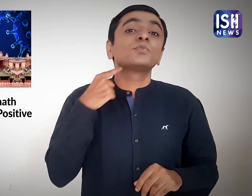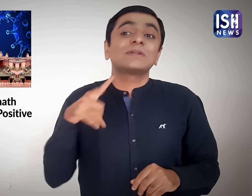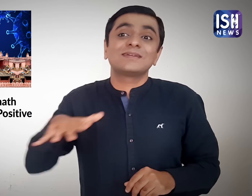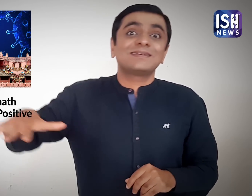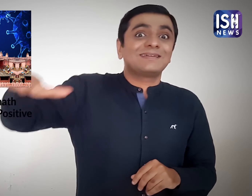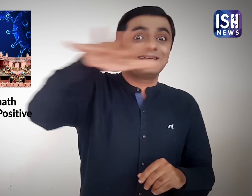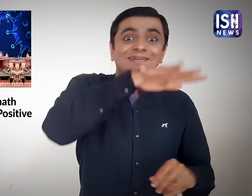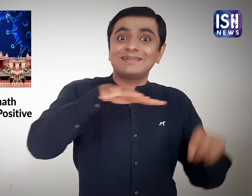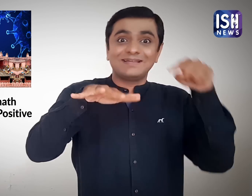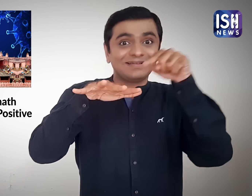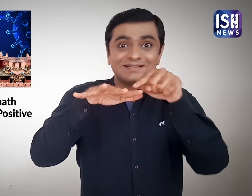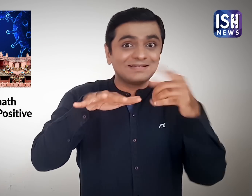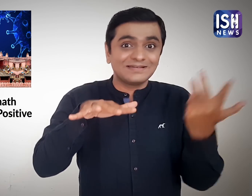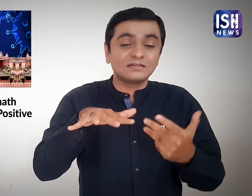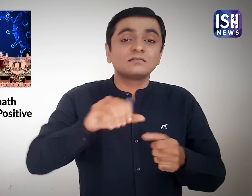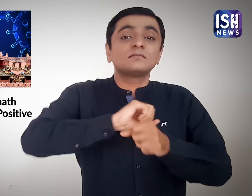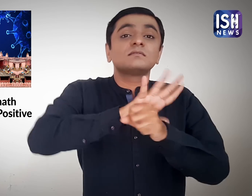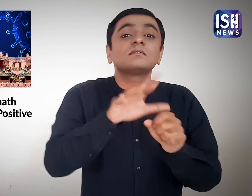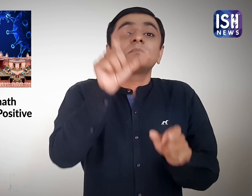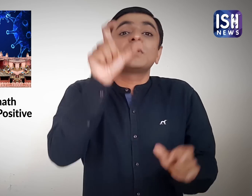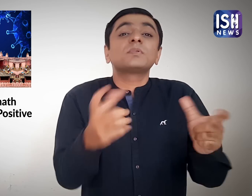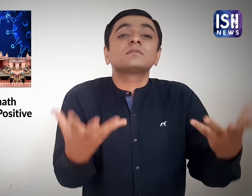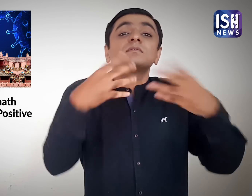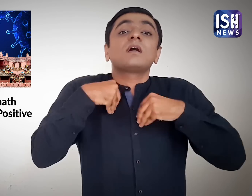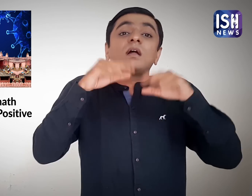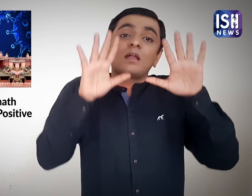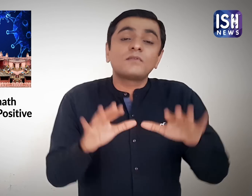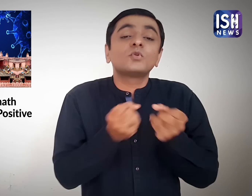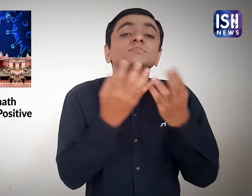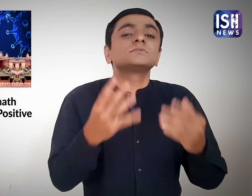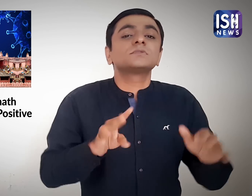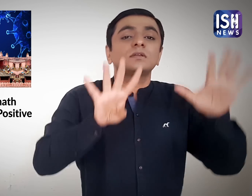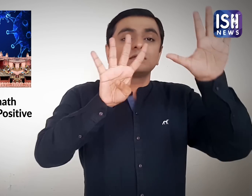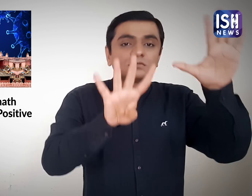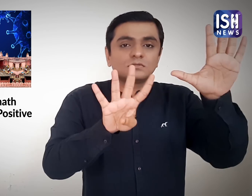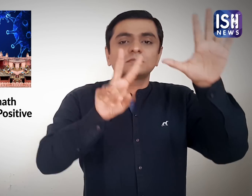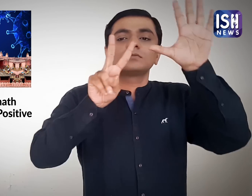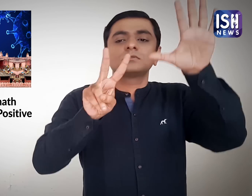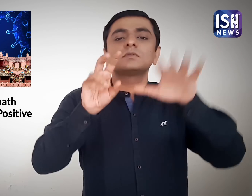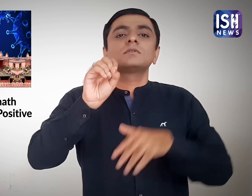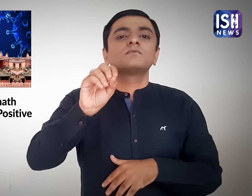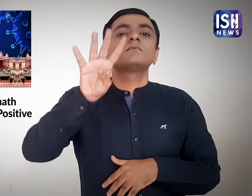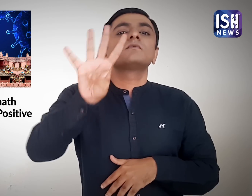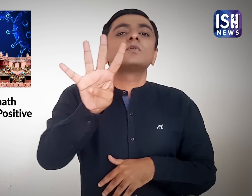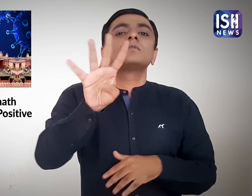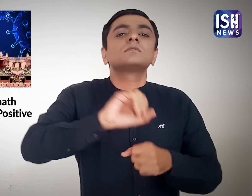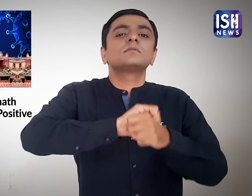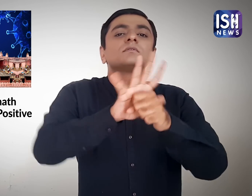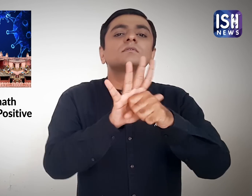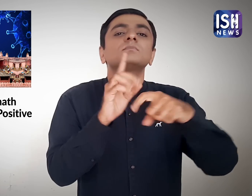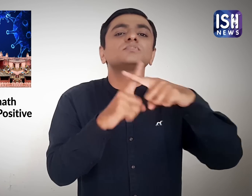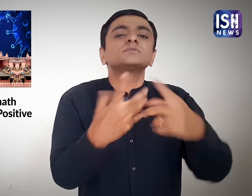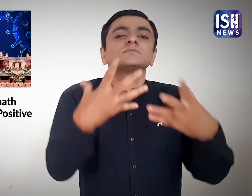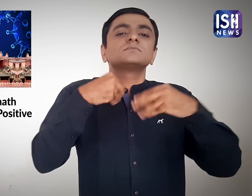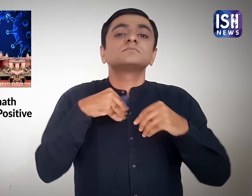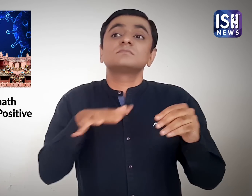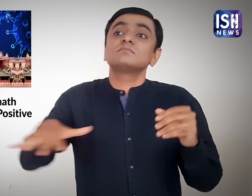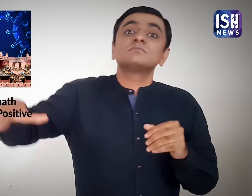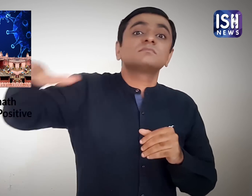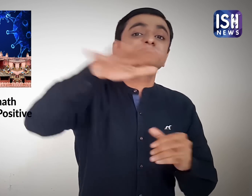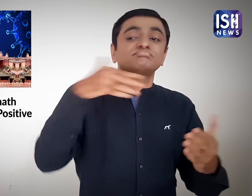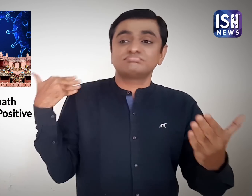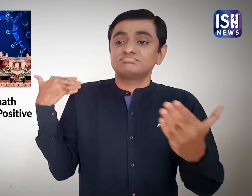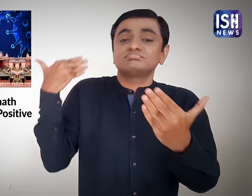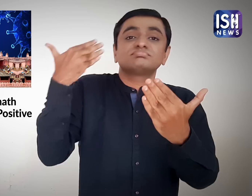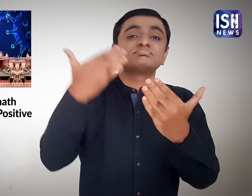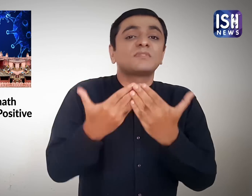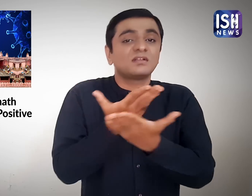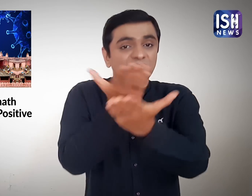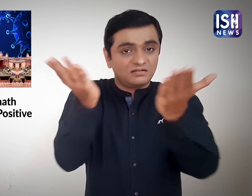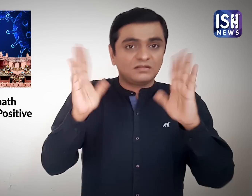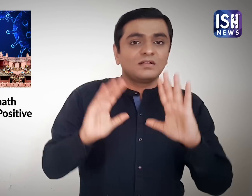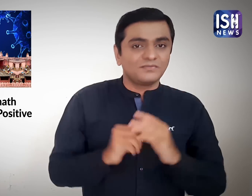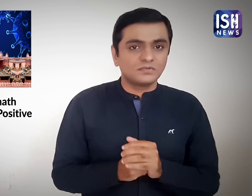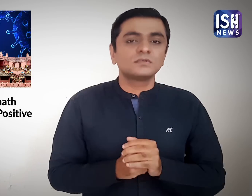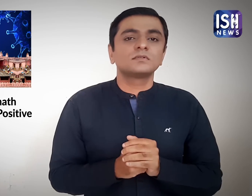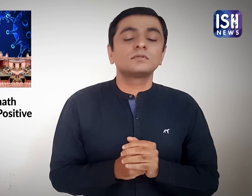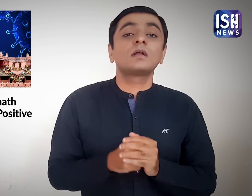Till now a total of 9,704 people in Puri district have tested positive for COVID-19.